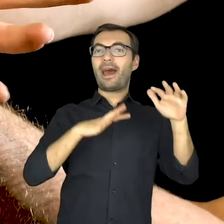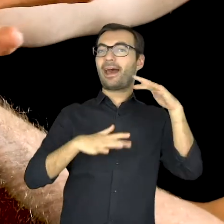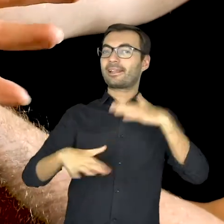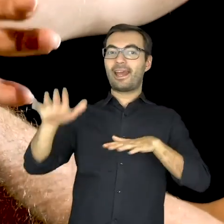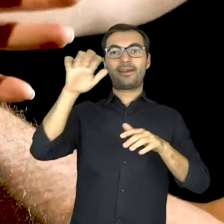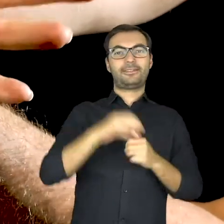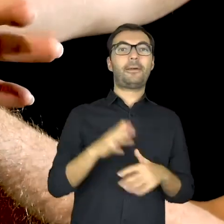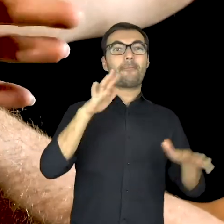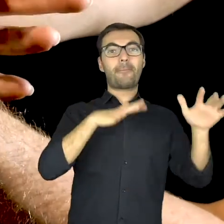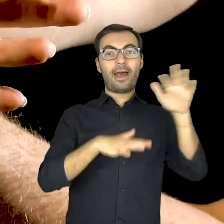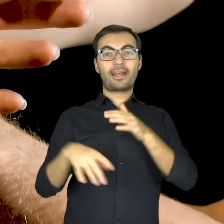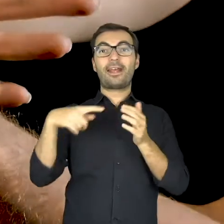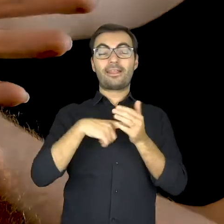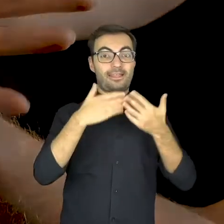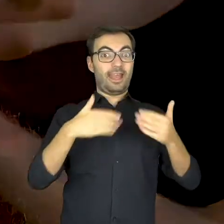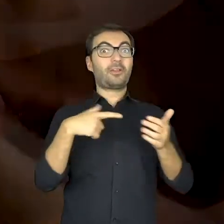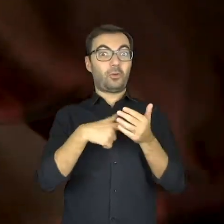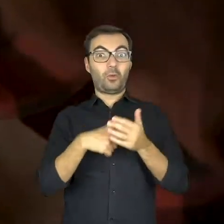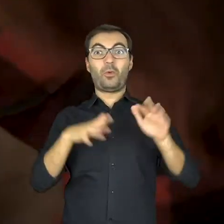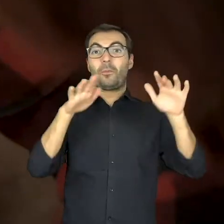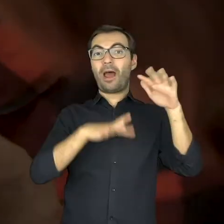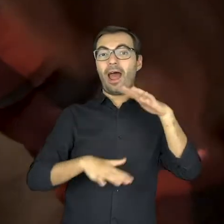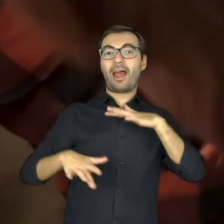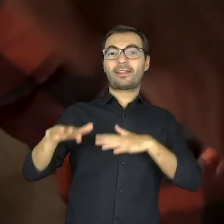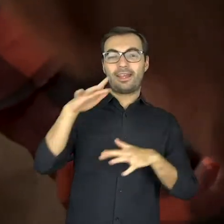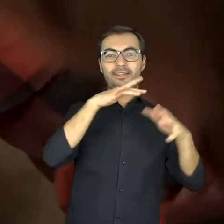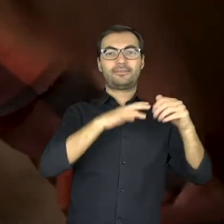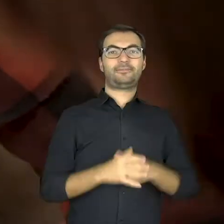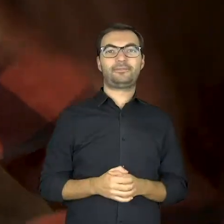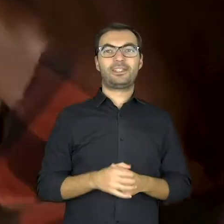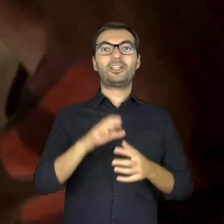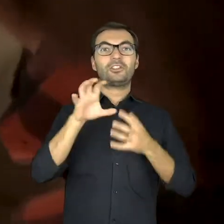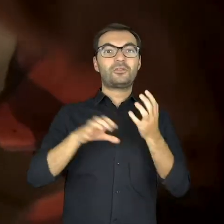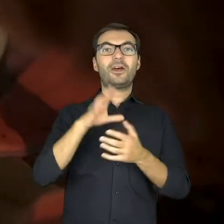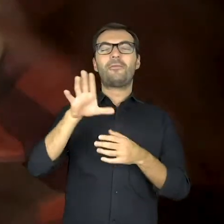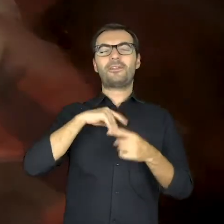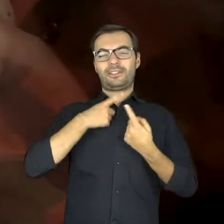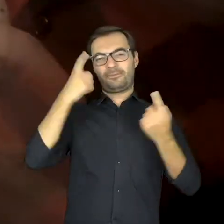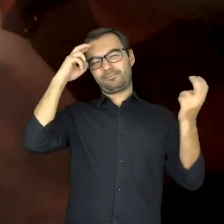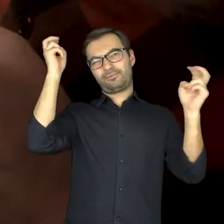Magic of the theater, it’s a magical theater You can create your own world